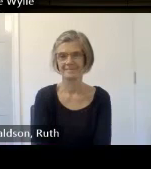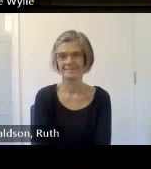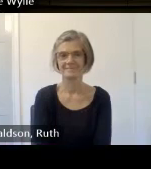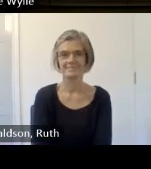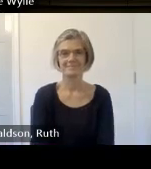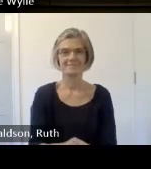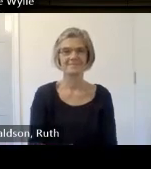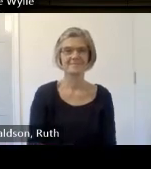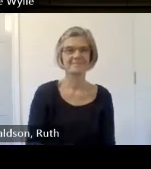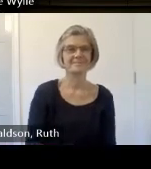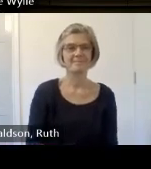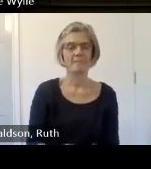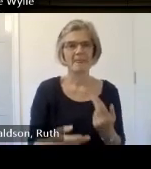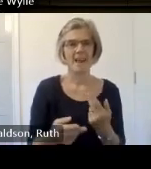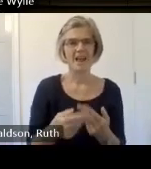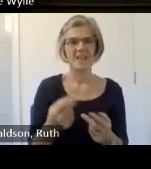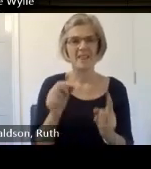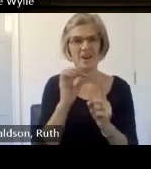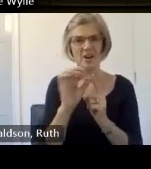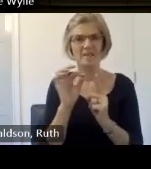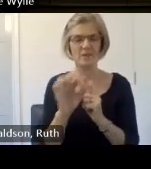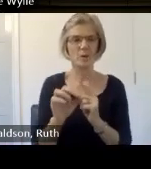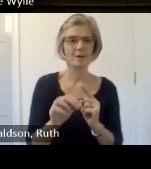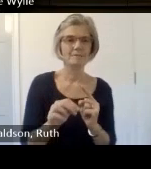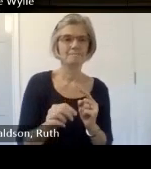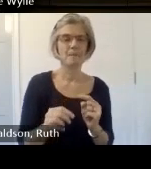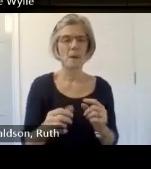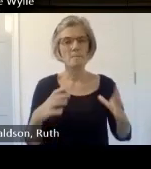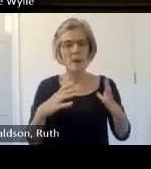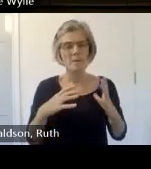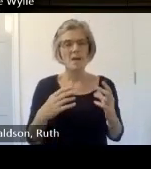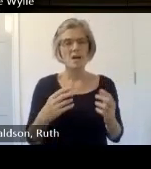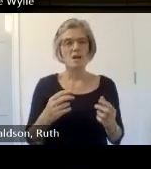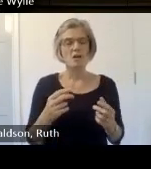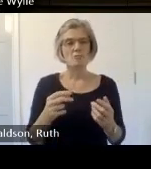another interviewer preparing and reading aloud extracts from stories that people